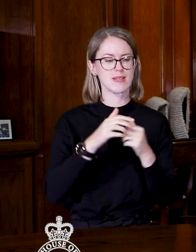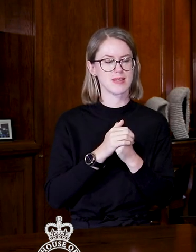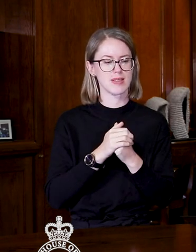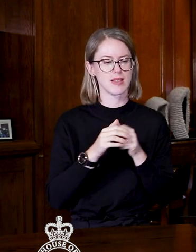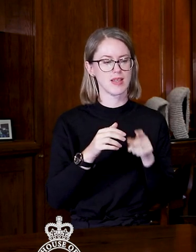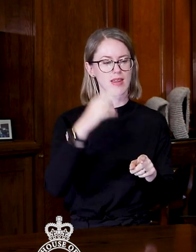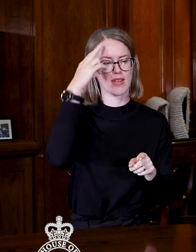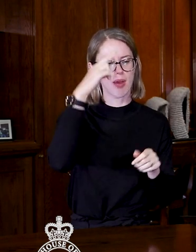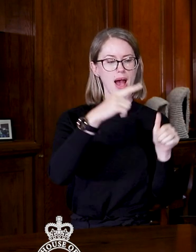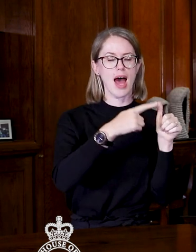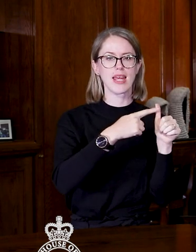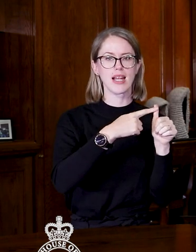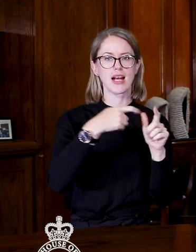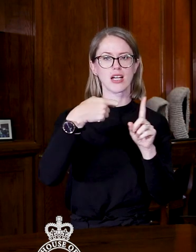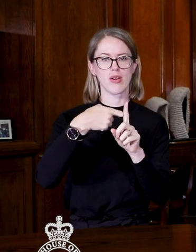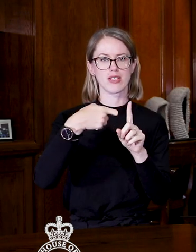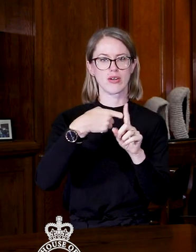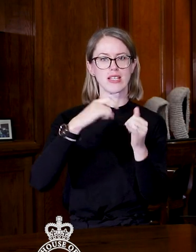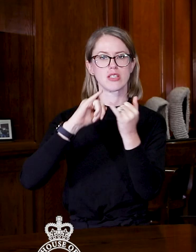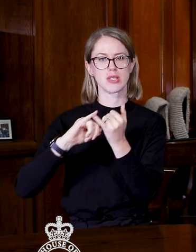the name of Anahila Kanongata'a-Suisuiki.